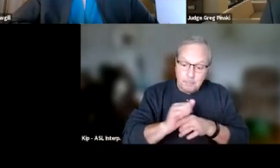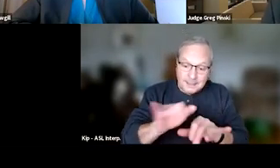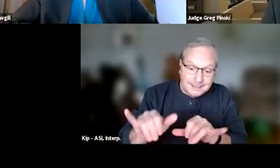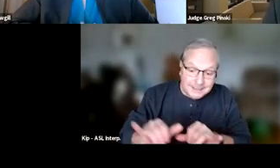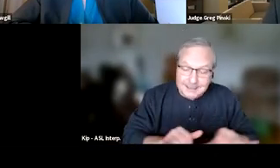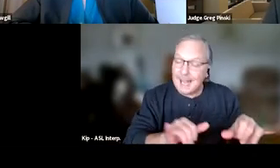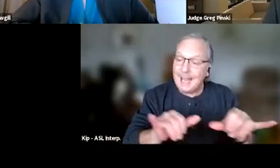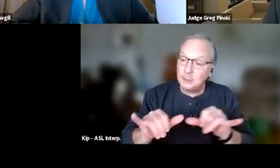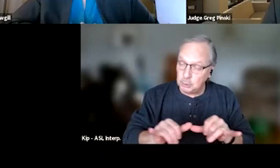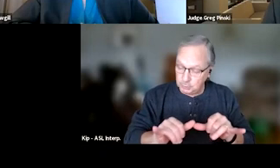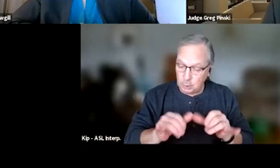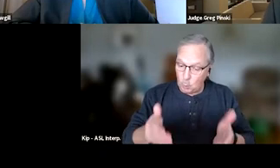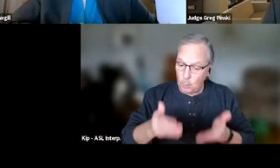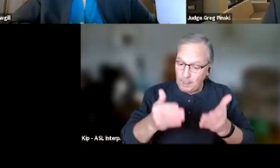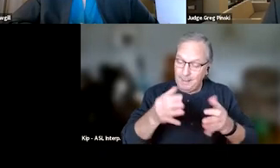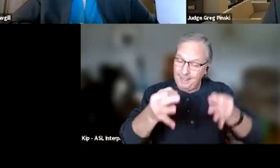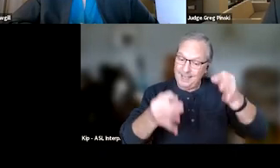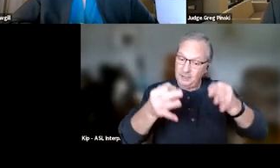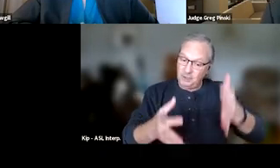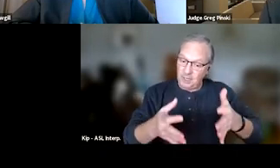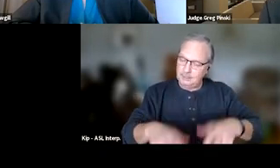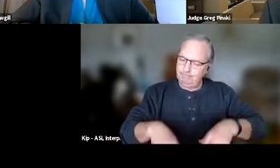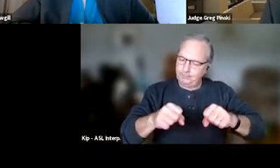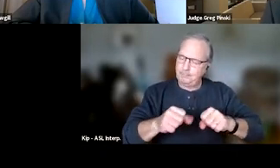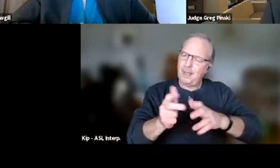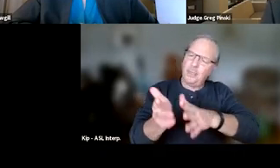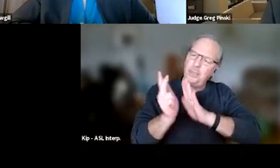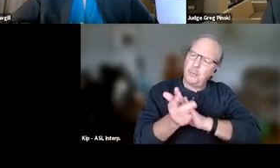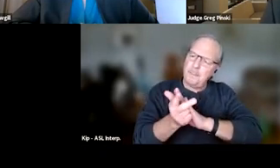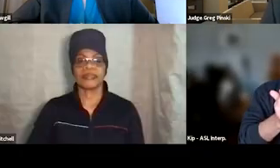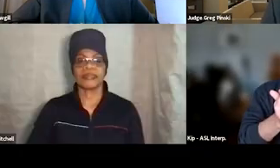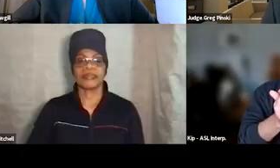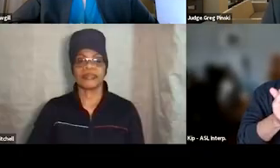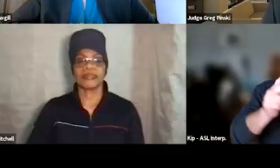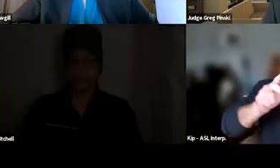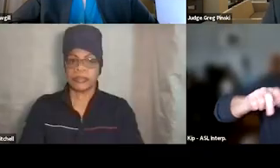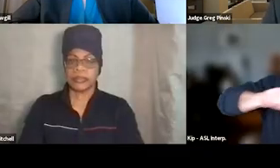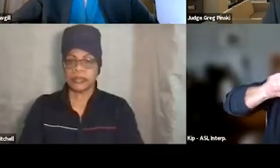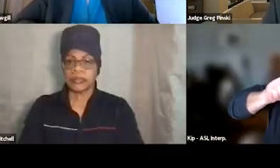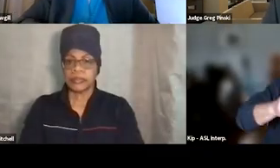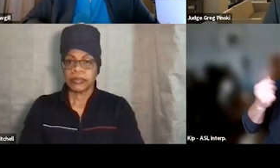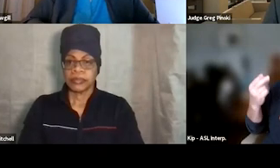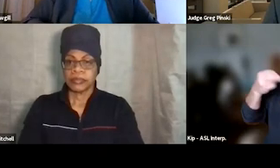recommend the judges spend at least three minutes interacting with participants in their court appearances.